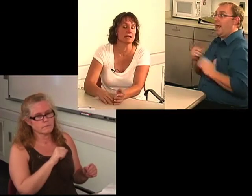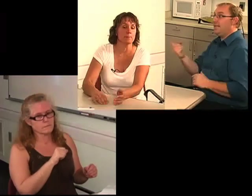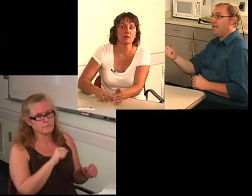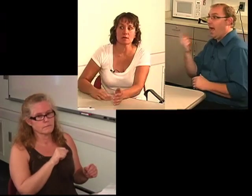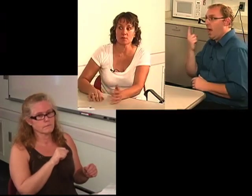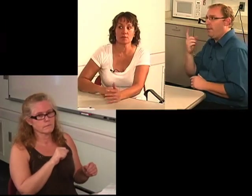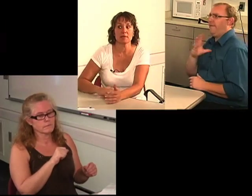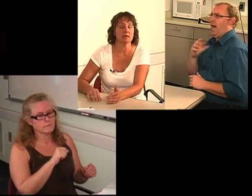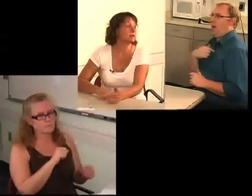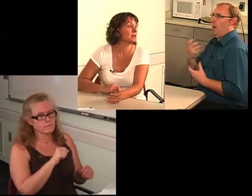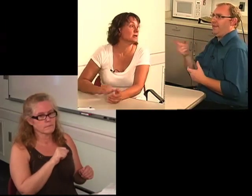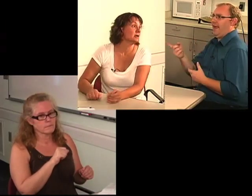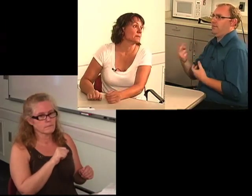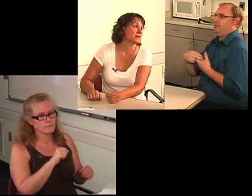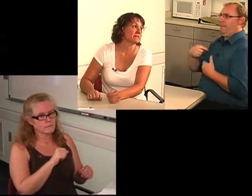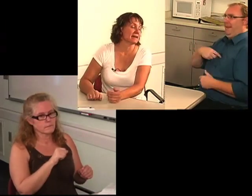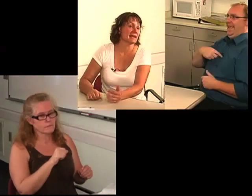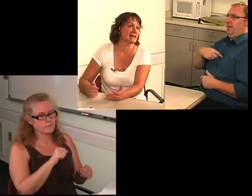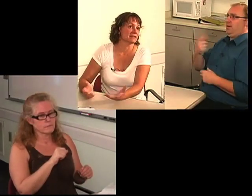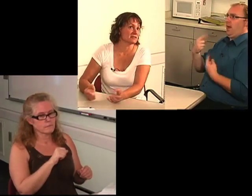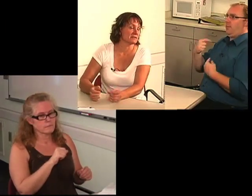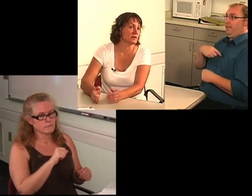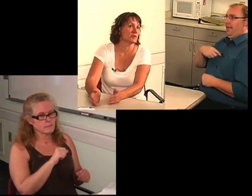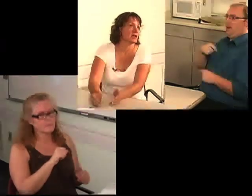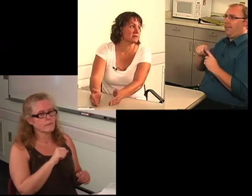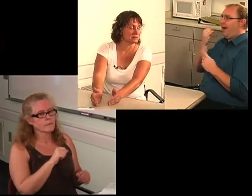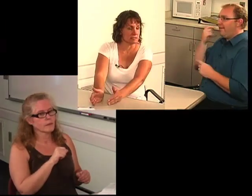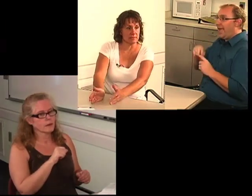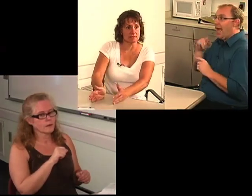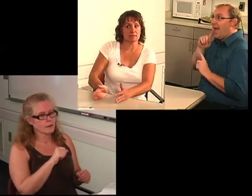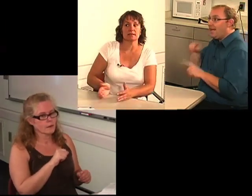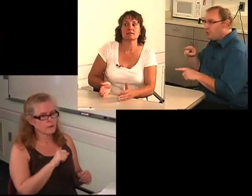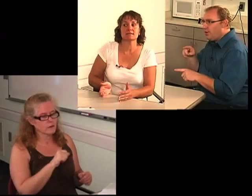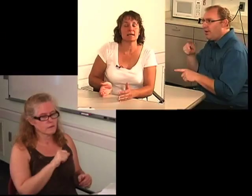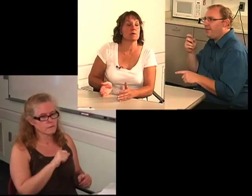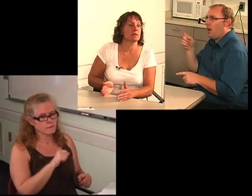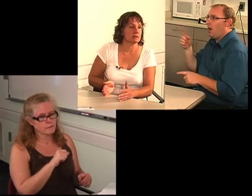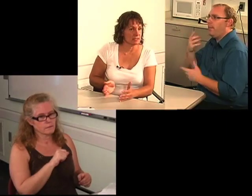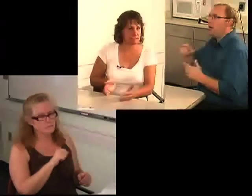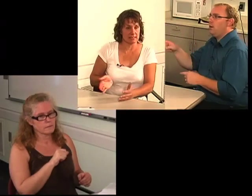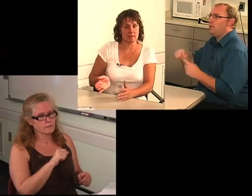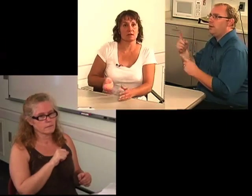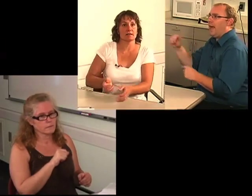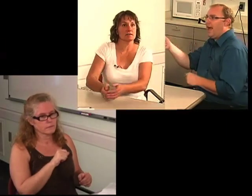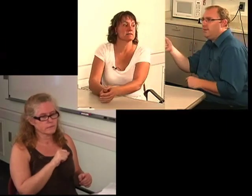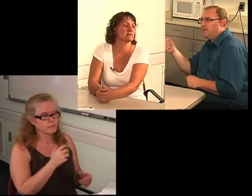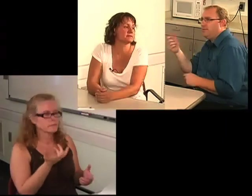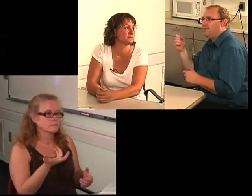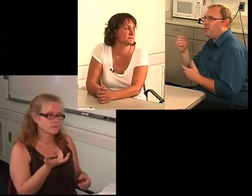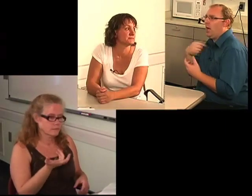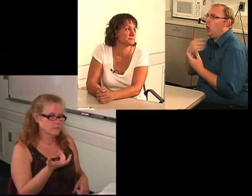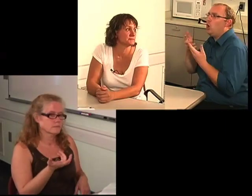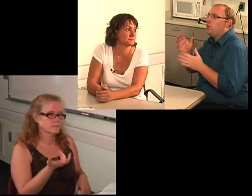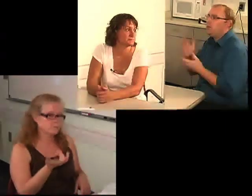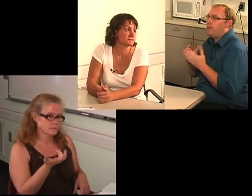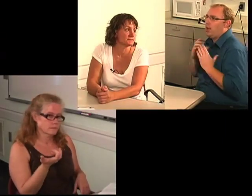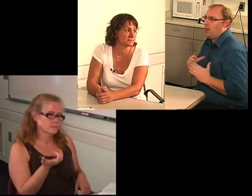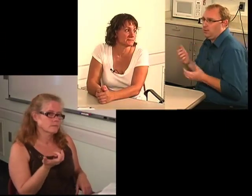and I can book them with me. But if I can't answer the phone that limits my ability, somewhat, to get new clients.